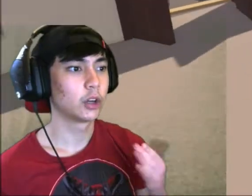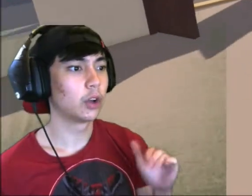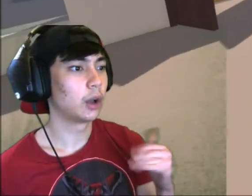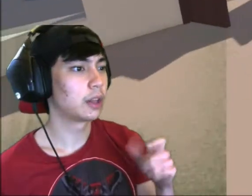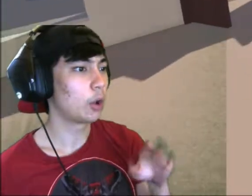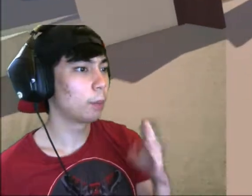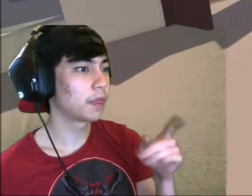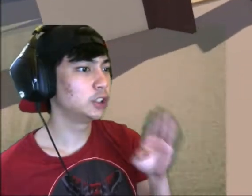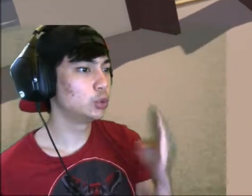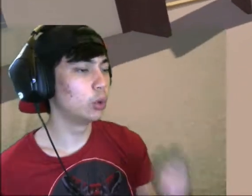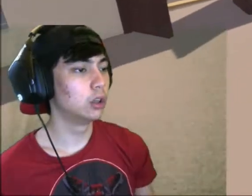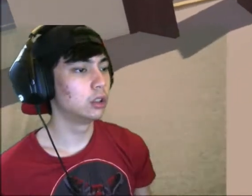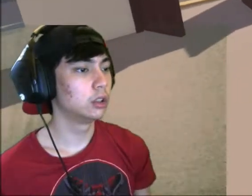How do I open this door?